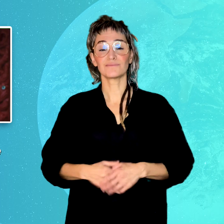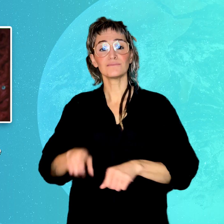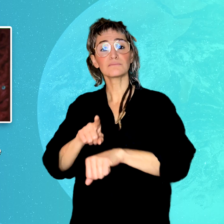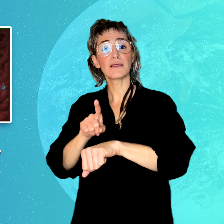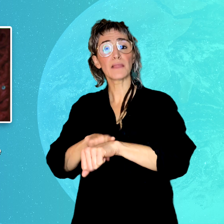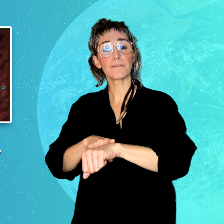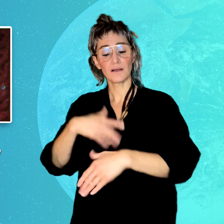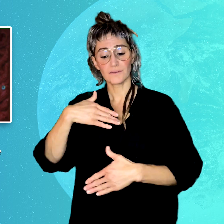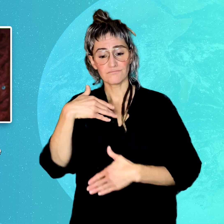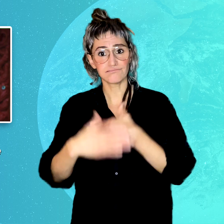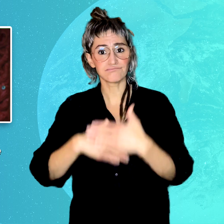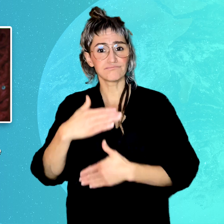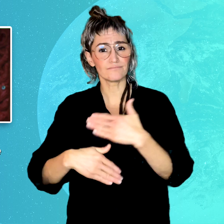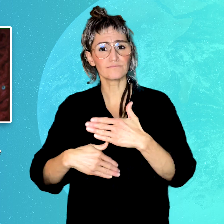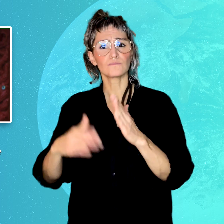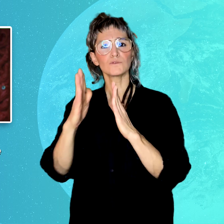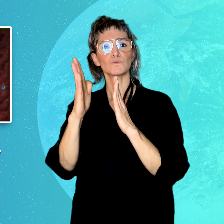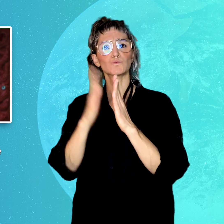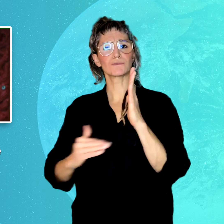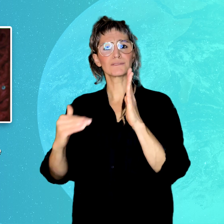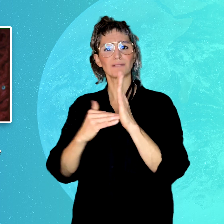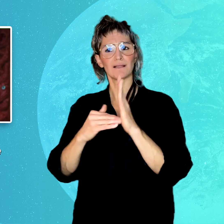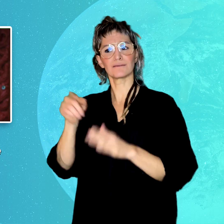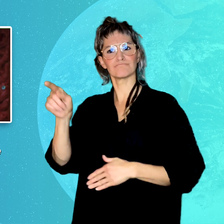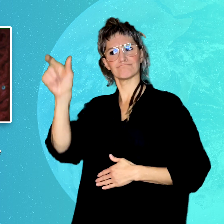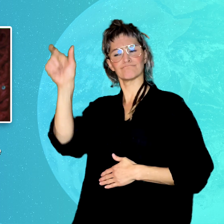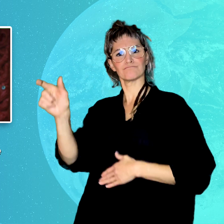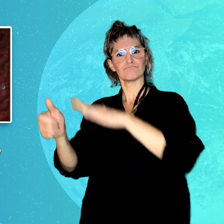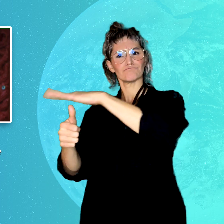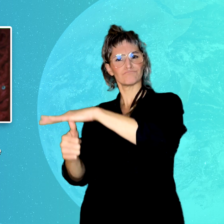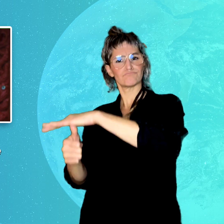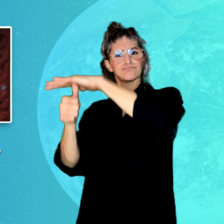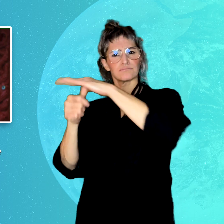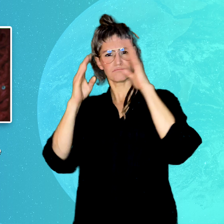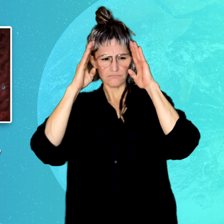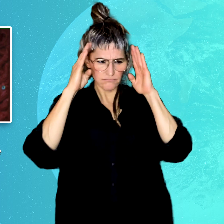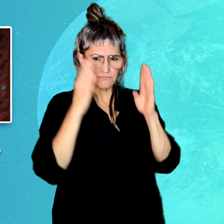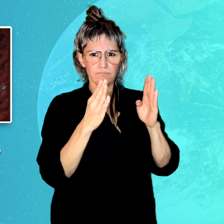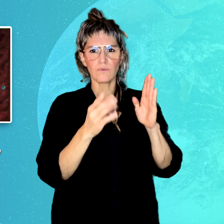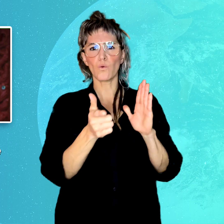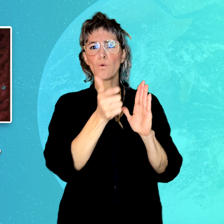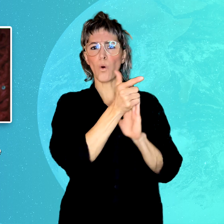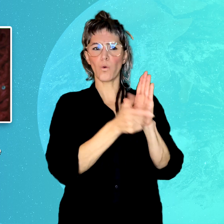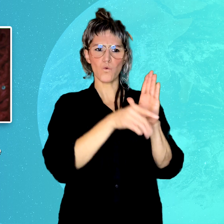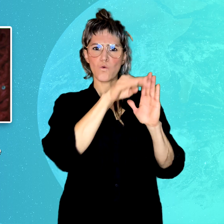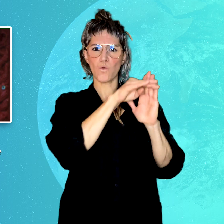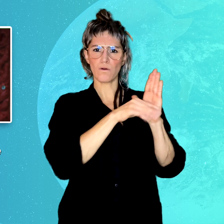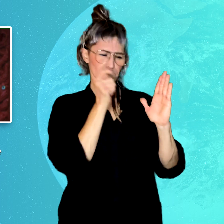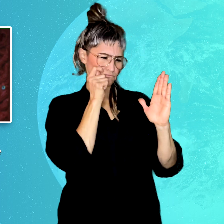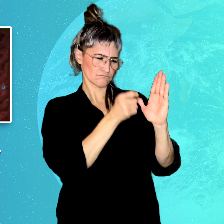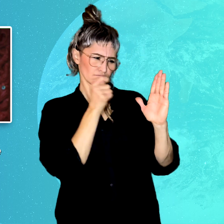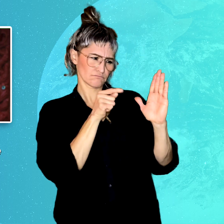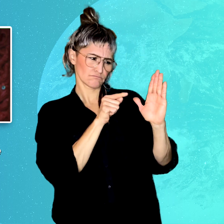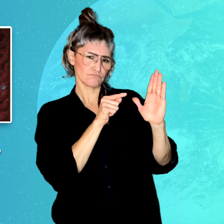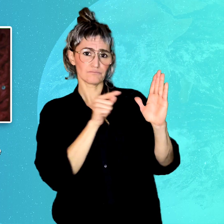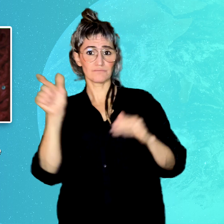Later, the Chief Ombudsman of New Zealand, Peter Boshier,